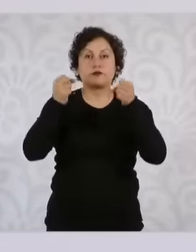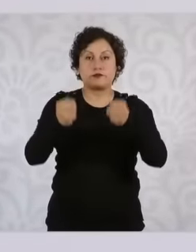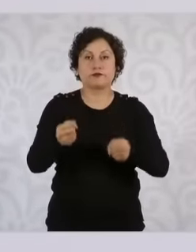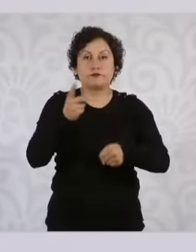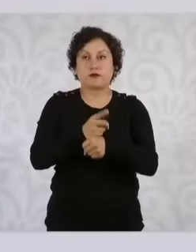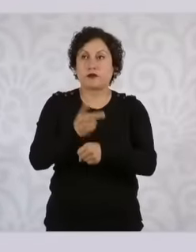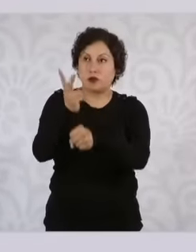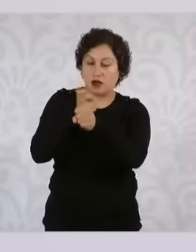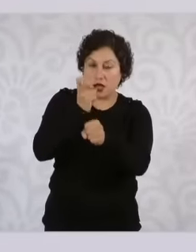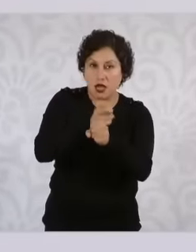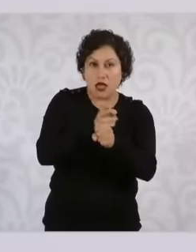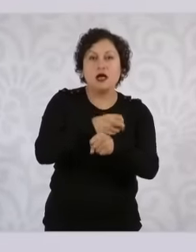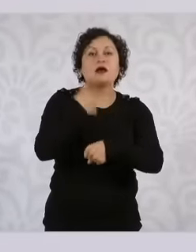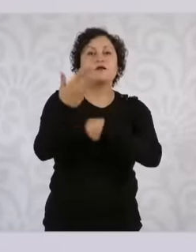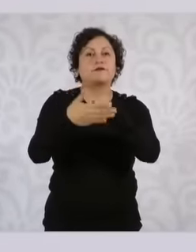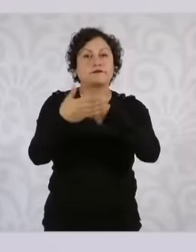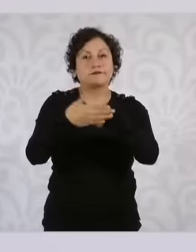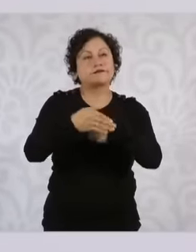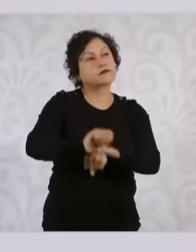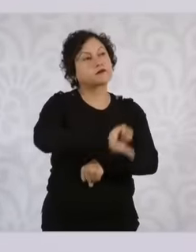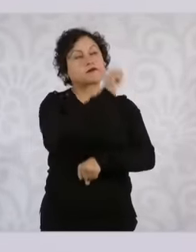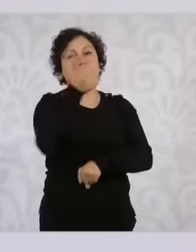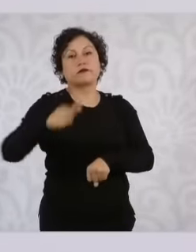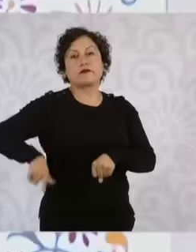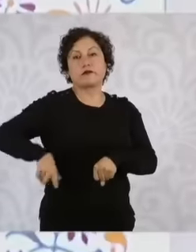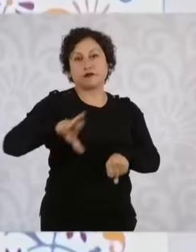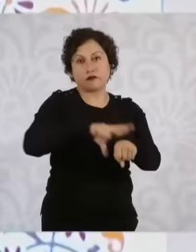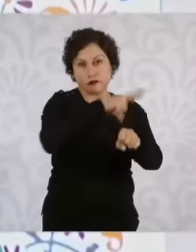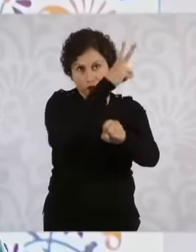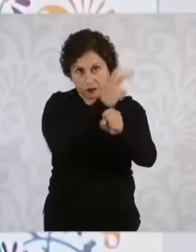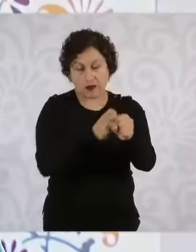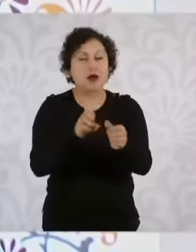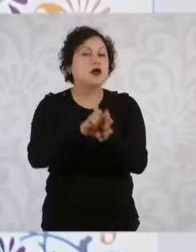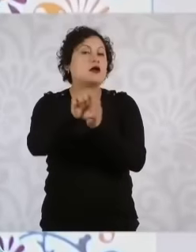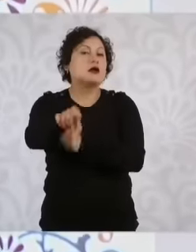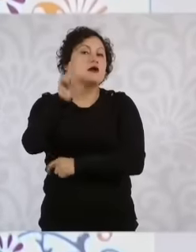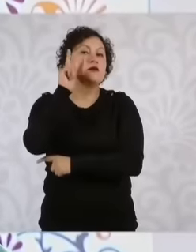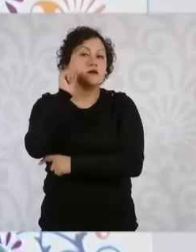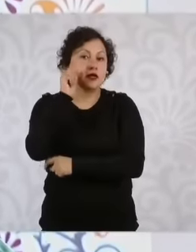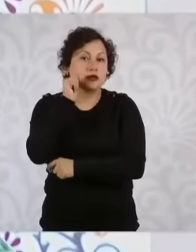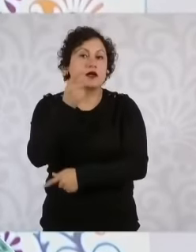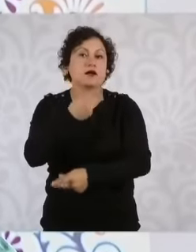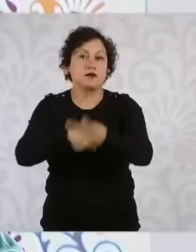from different states of the republic tomorrow when the strategy is presented you will see